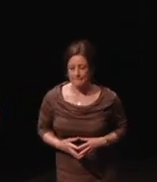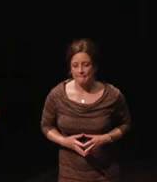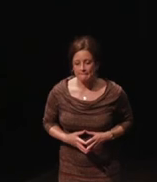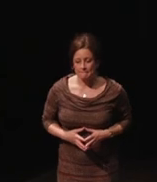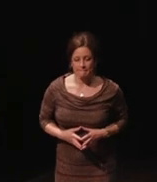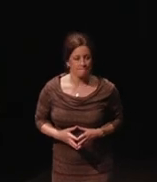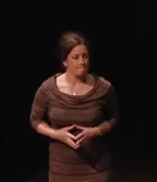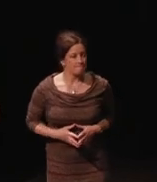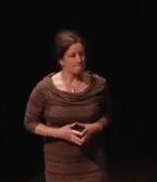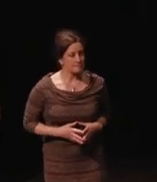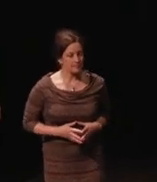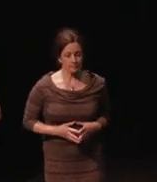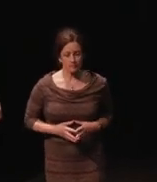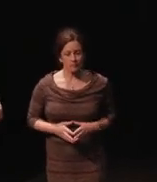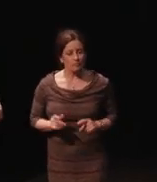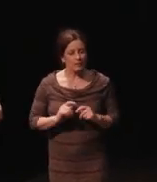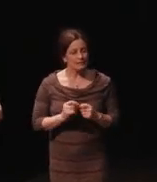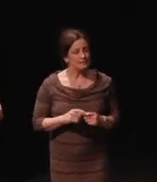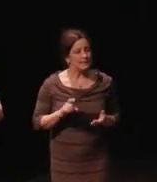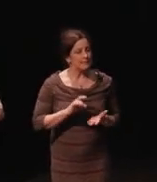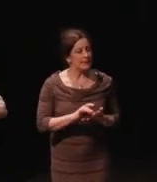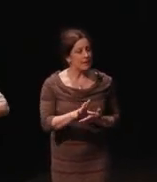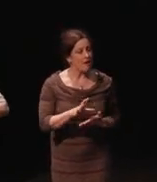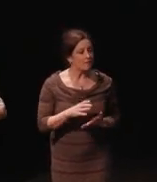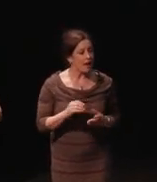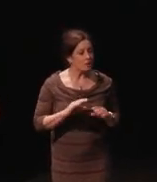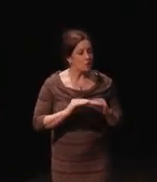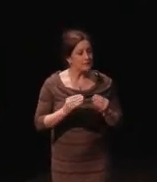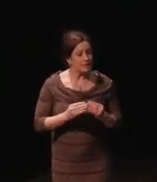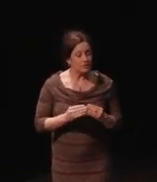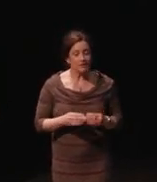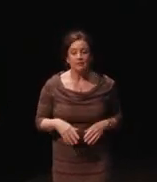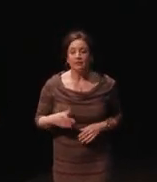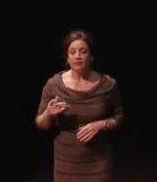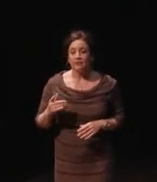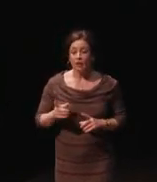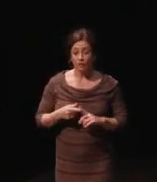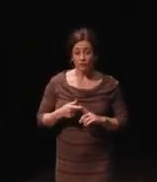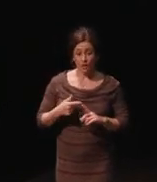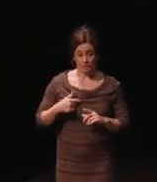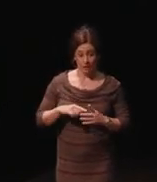So, I went when I first started doing this for the console games,